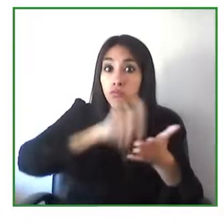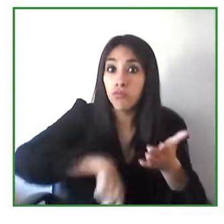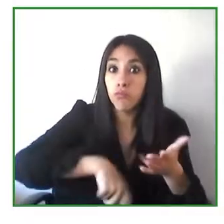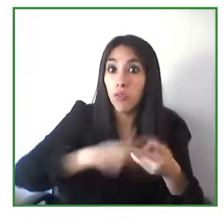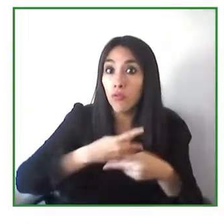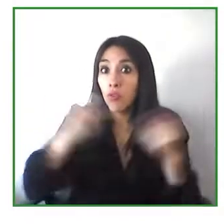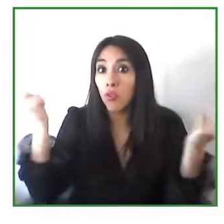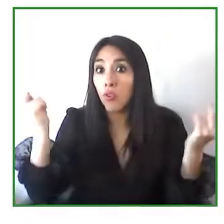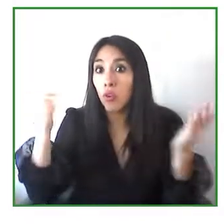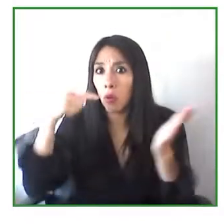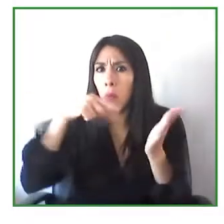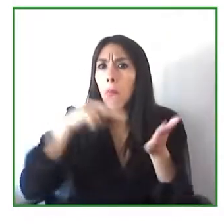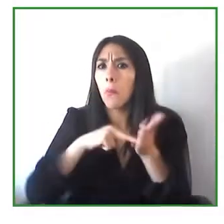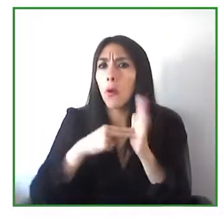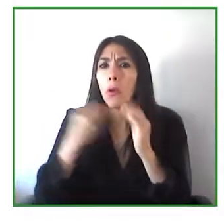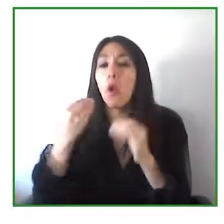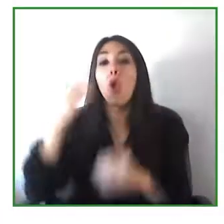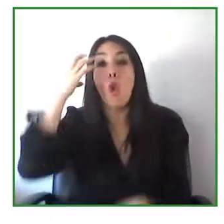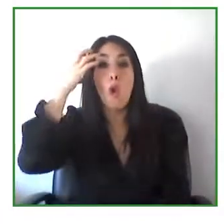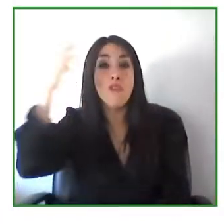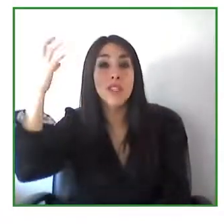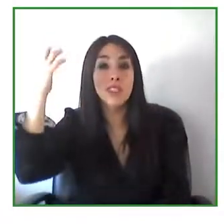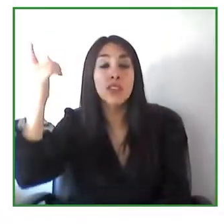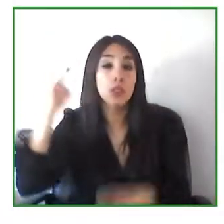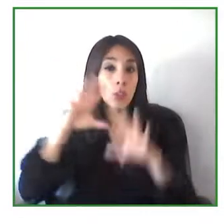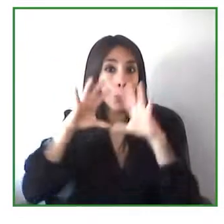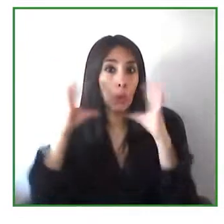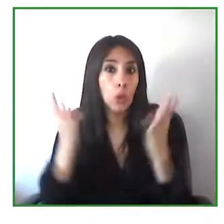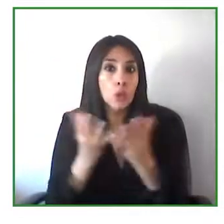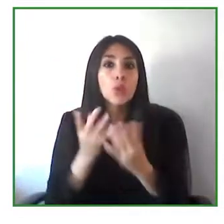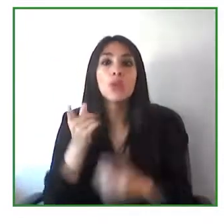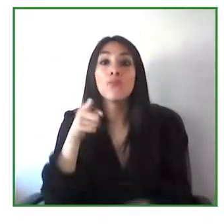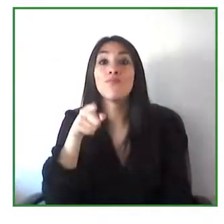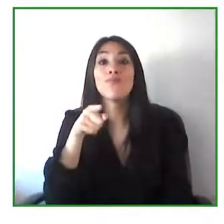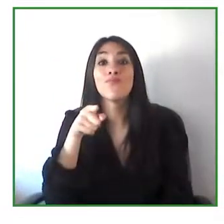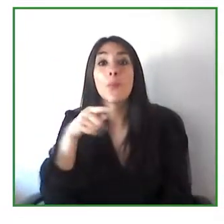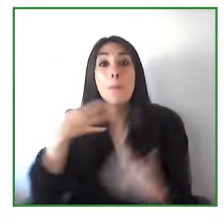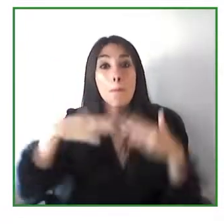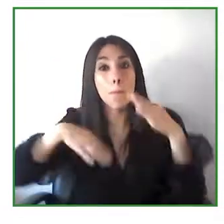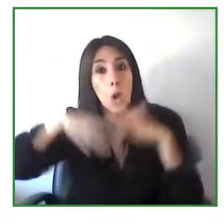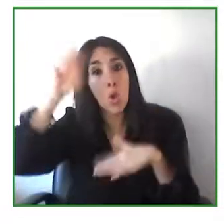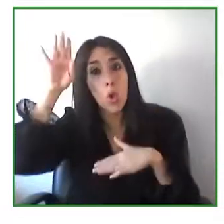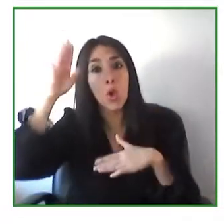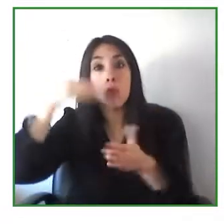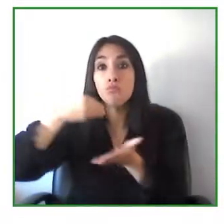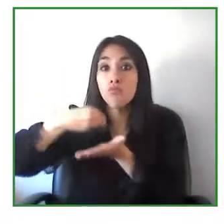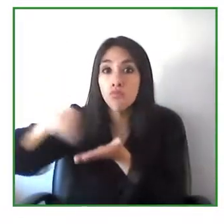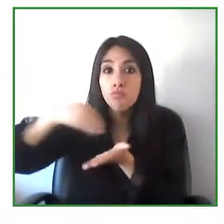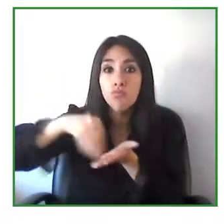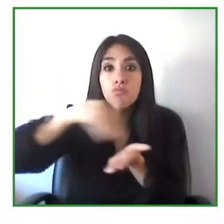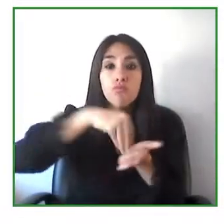technology as a purchaser of information technology governments are spending the tax money